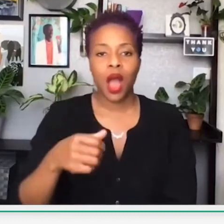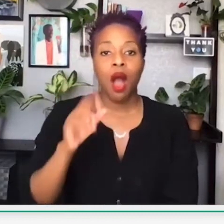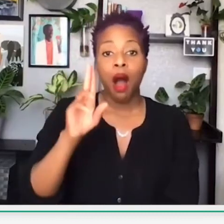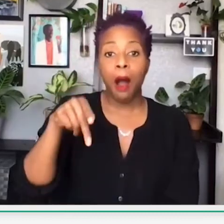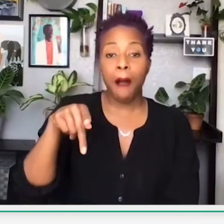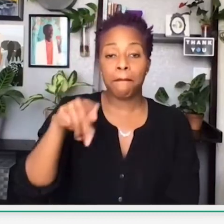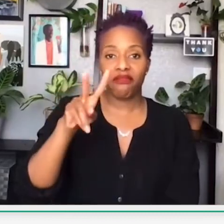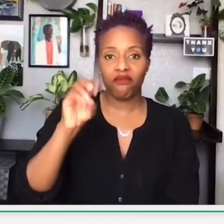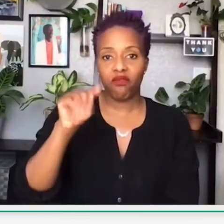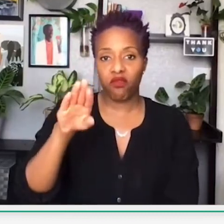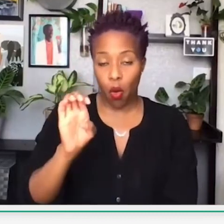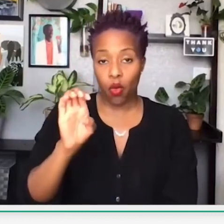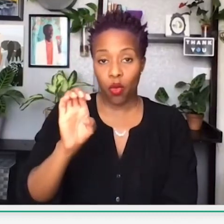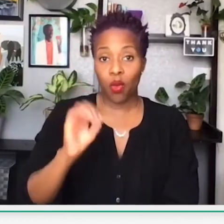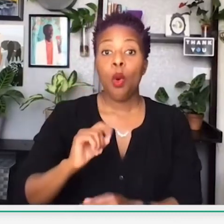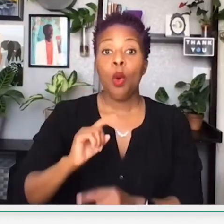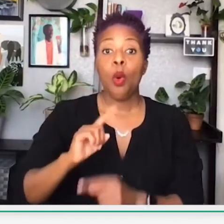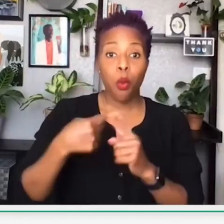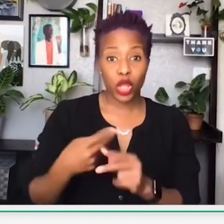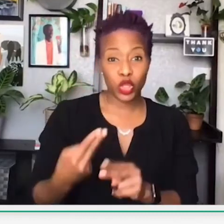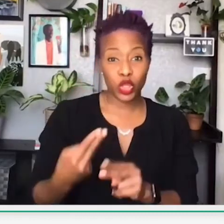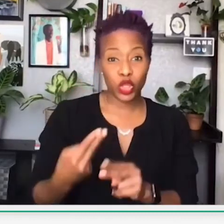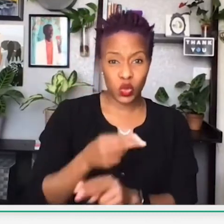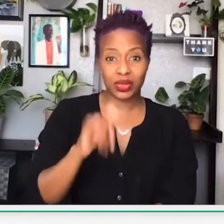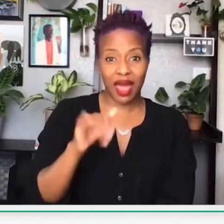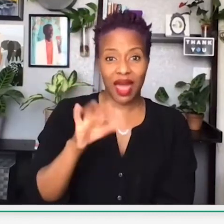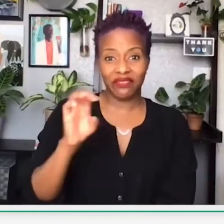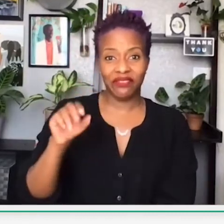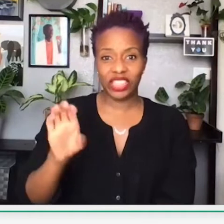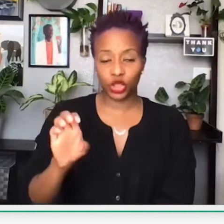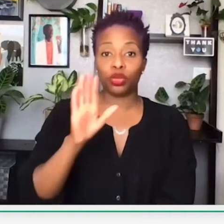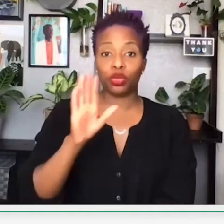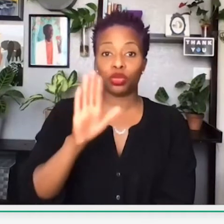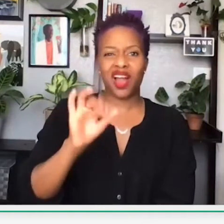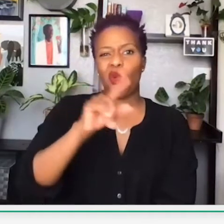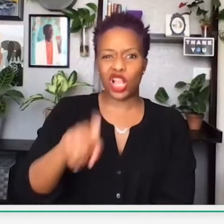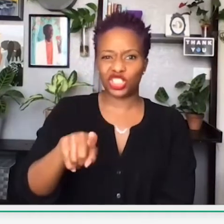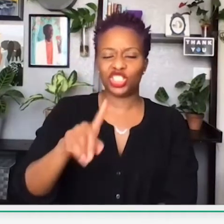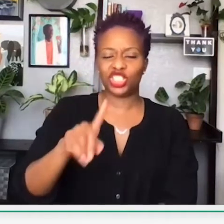seen a question you like that has already been asked, you can click the thumbs up to upvote it.